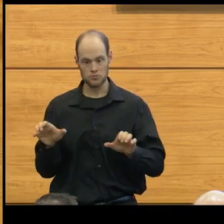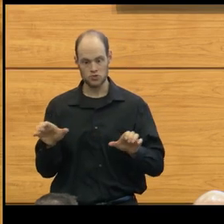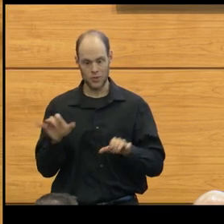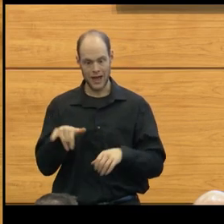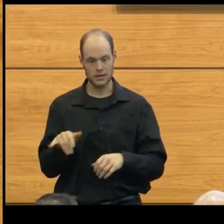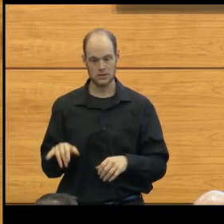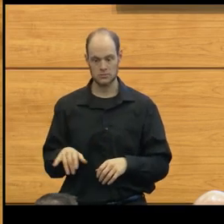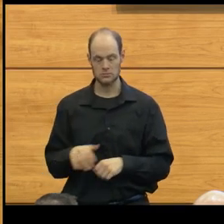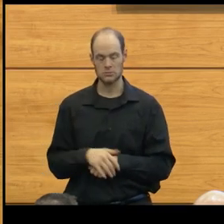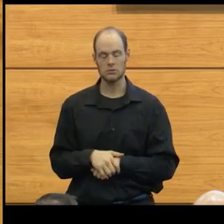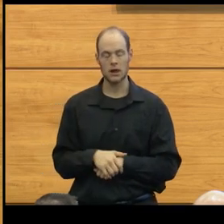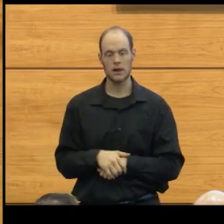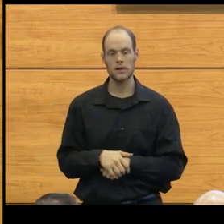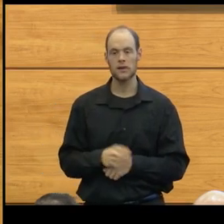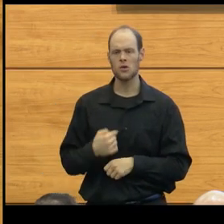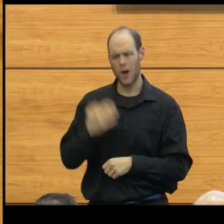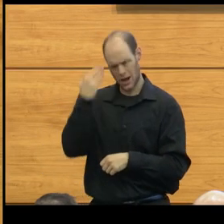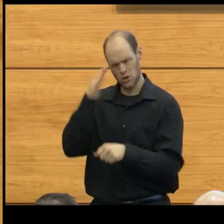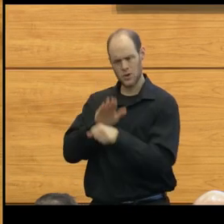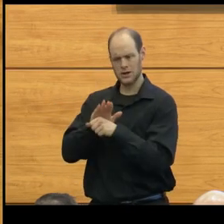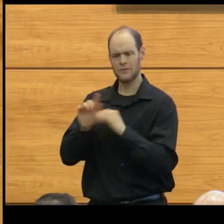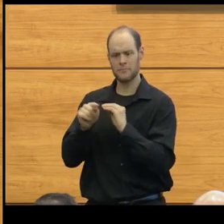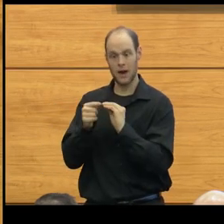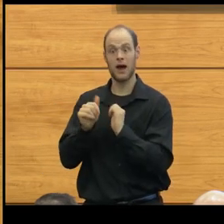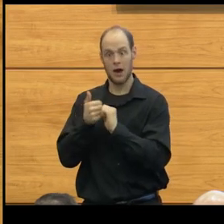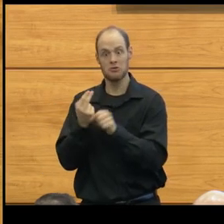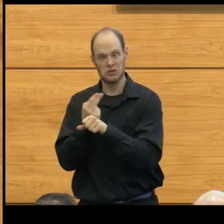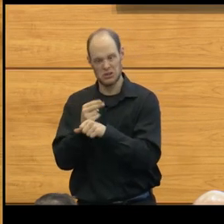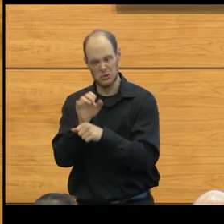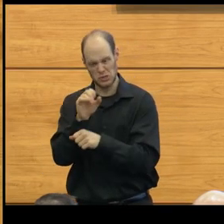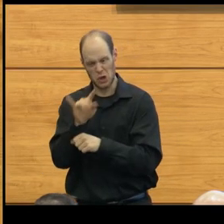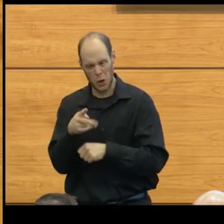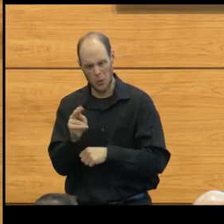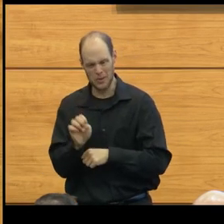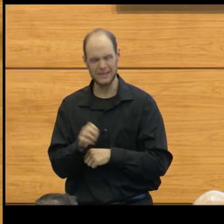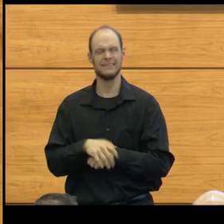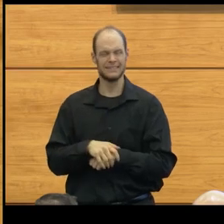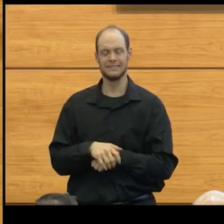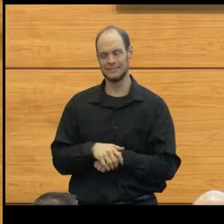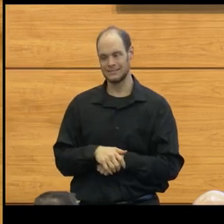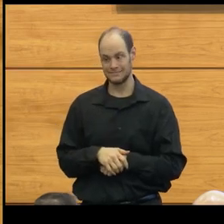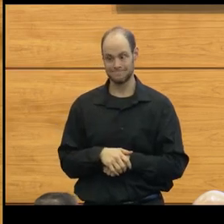"So I think I know enough about how to use the scope and the anatomy to be able to do it."